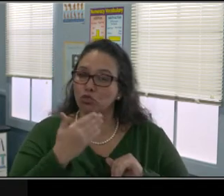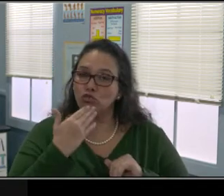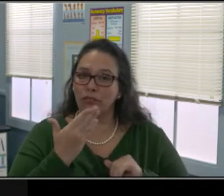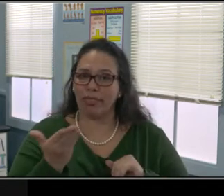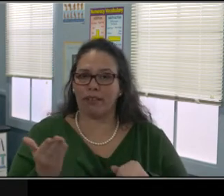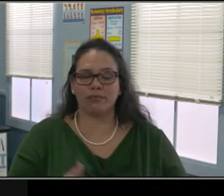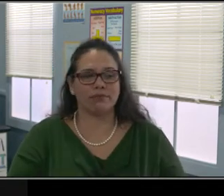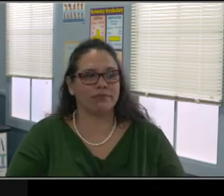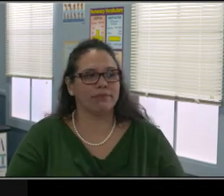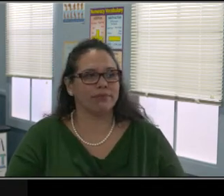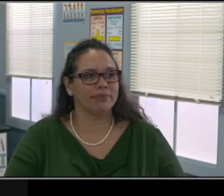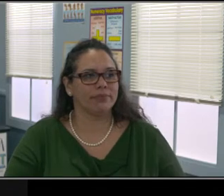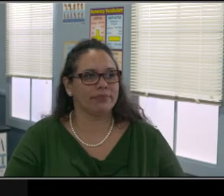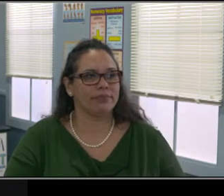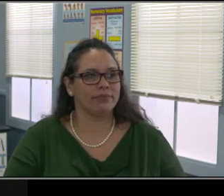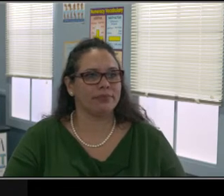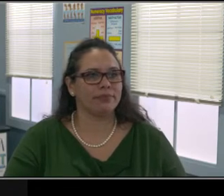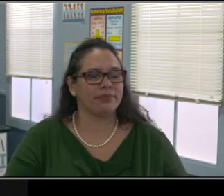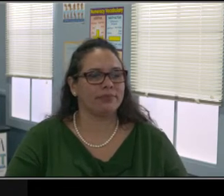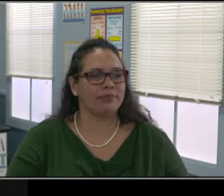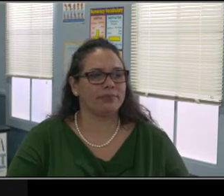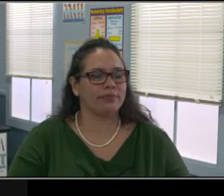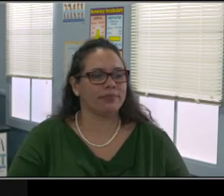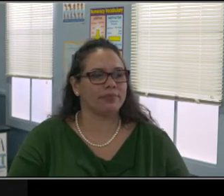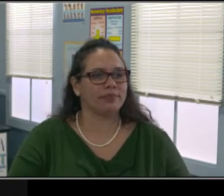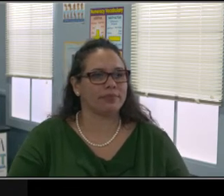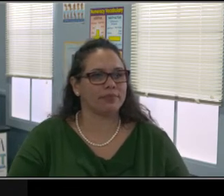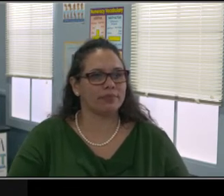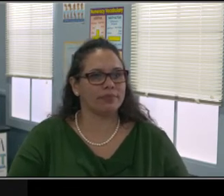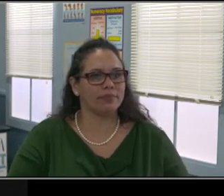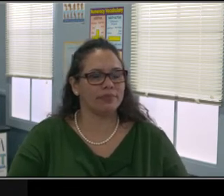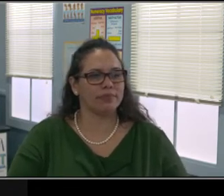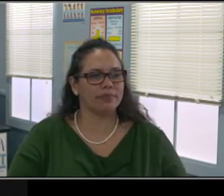and how this whole situation is affecting them. The next slide.